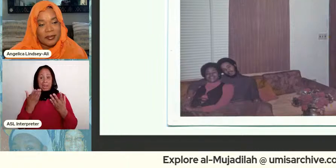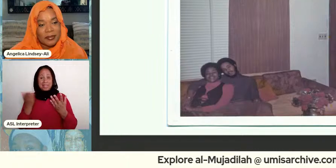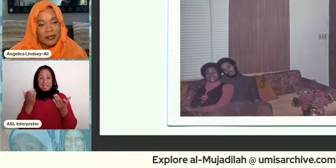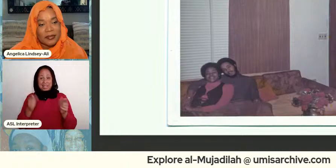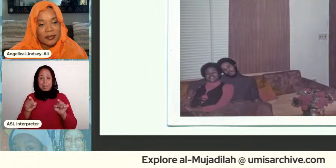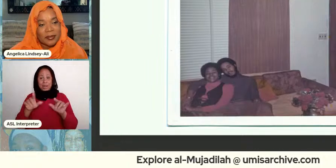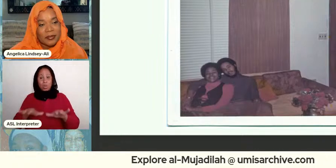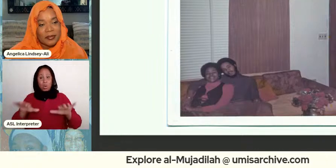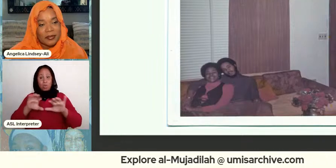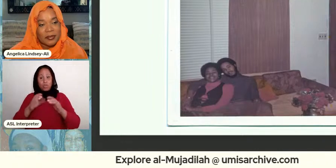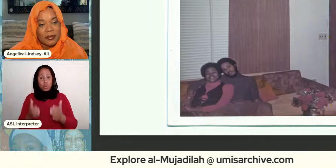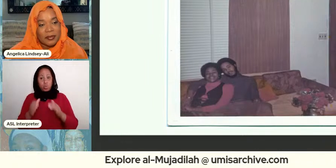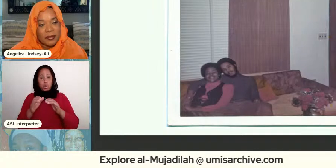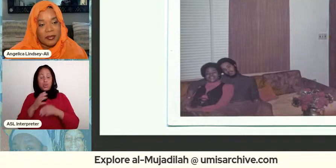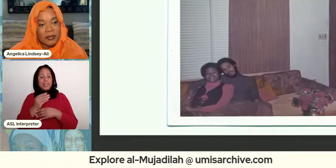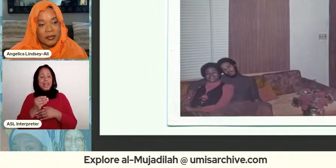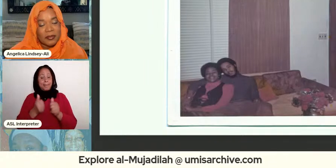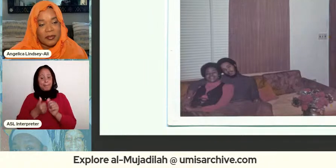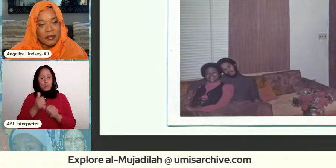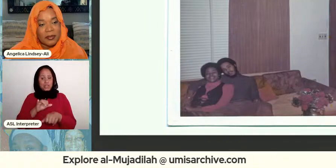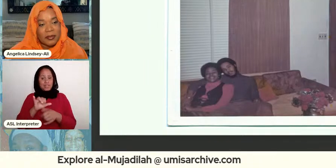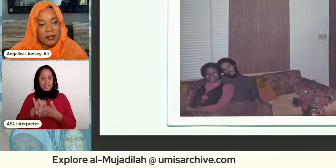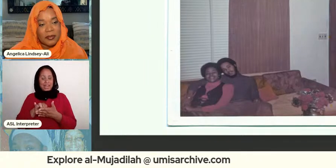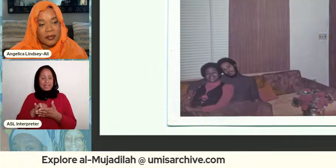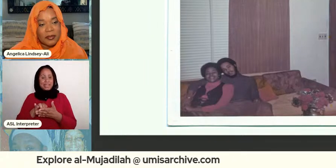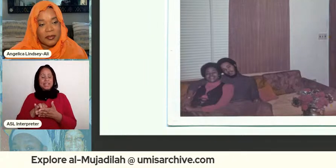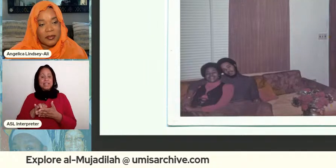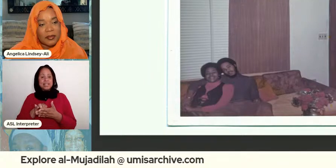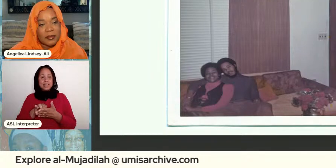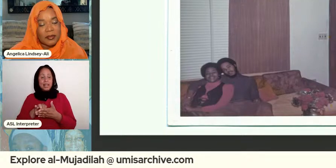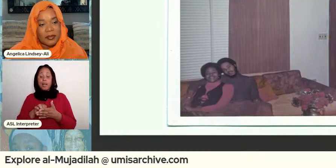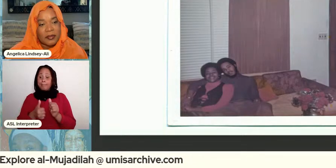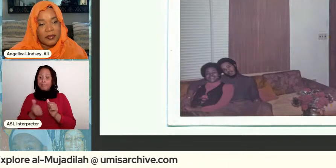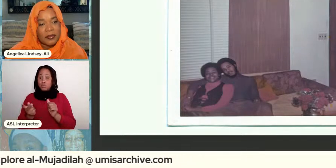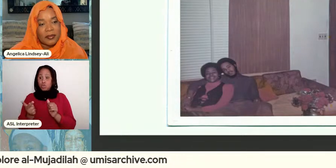that time that she was unless she japan and so and they were both activists right he ran the